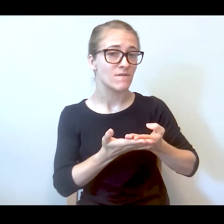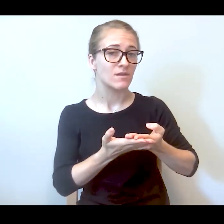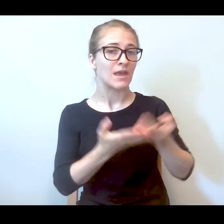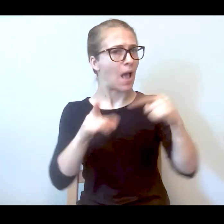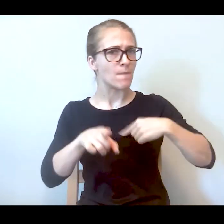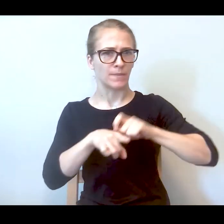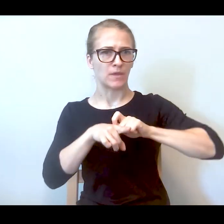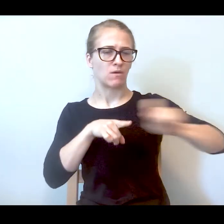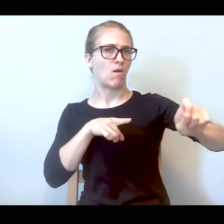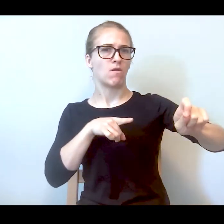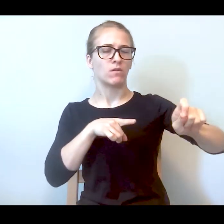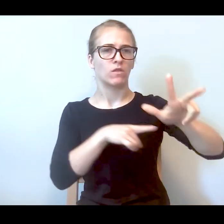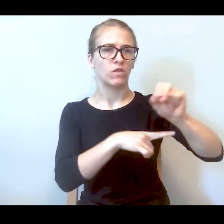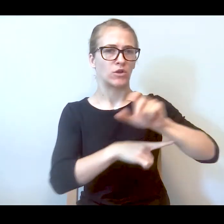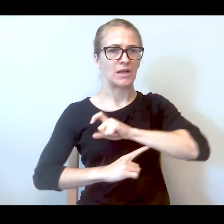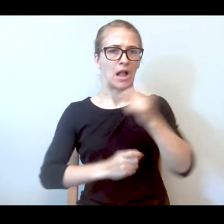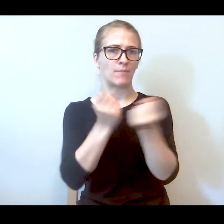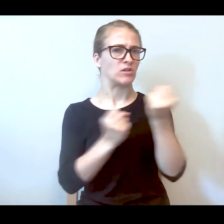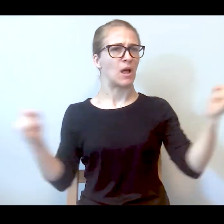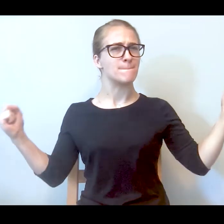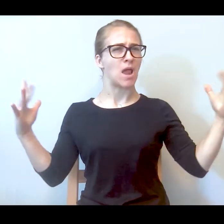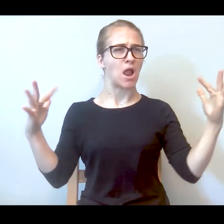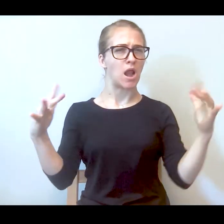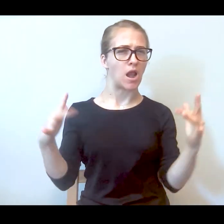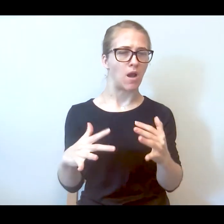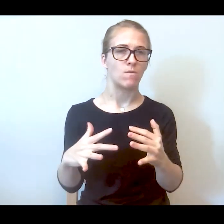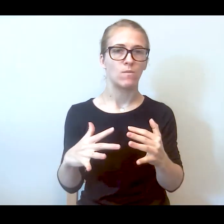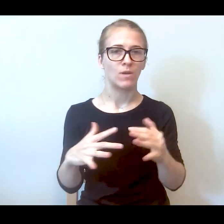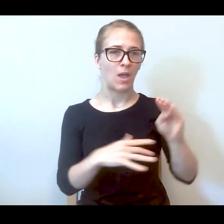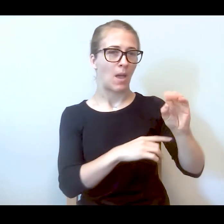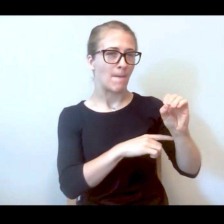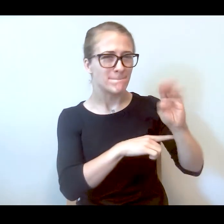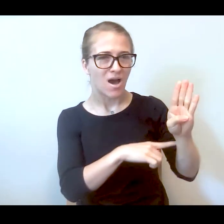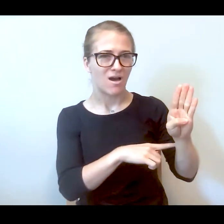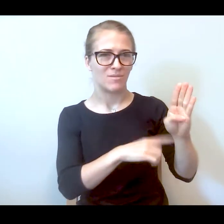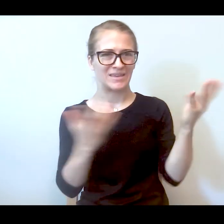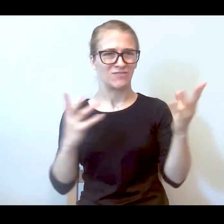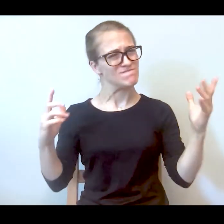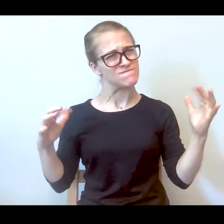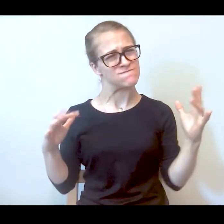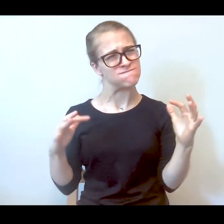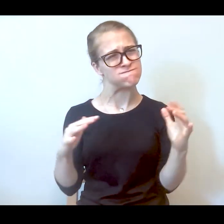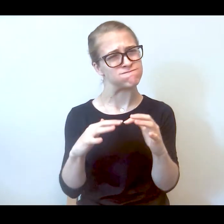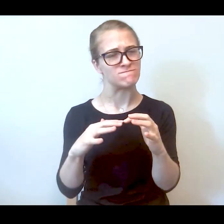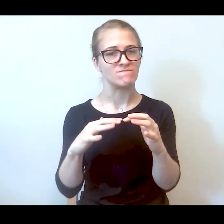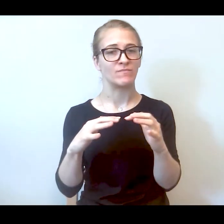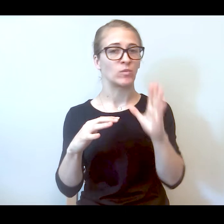were 30 cop cars here, like a mob. They mobbed out.